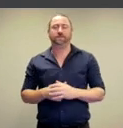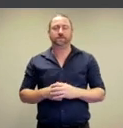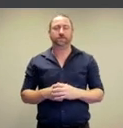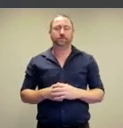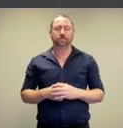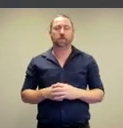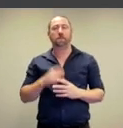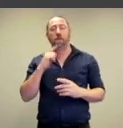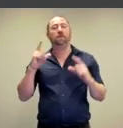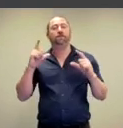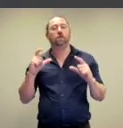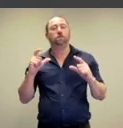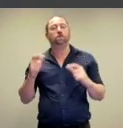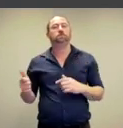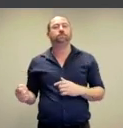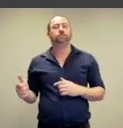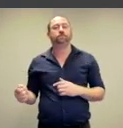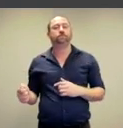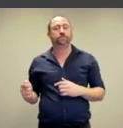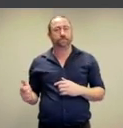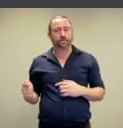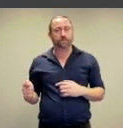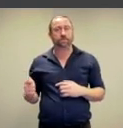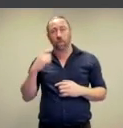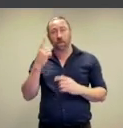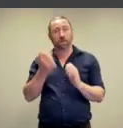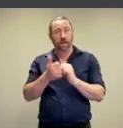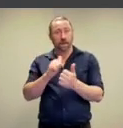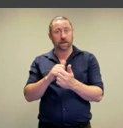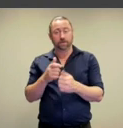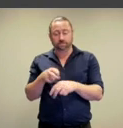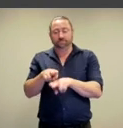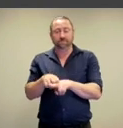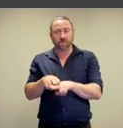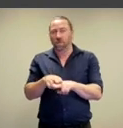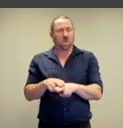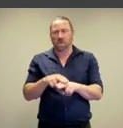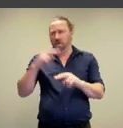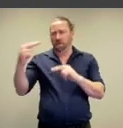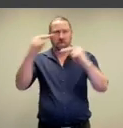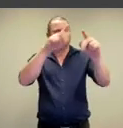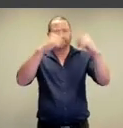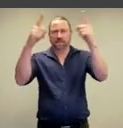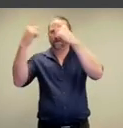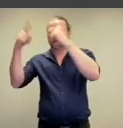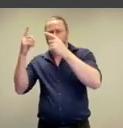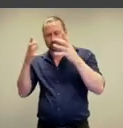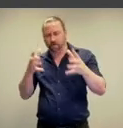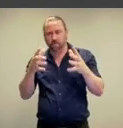partner. In all of these photographs, she locates